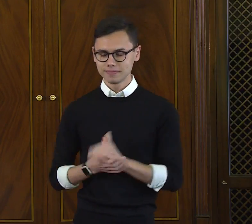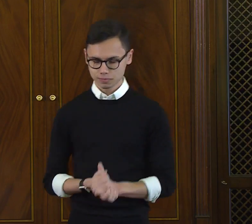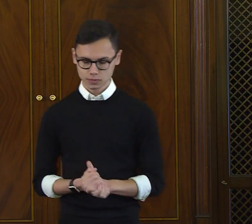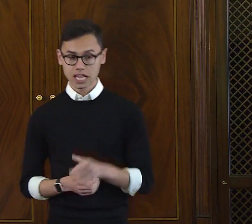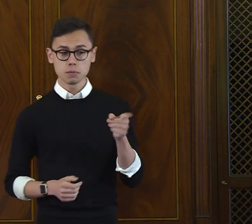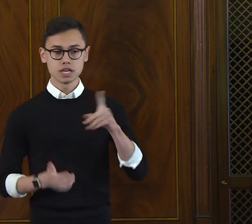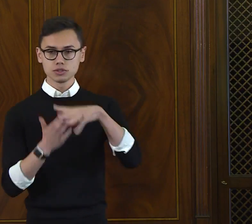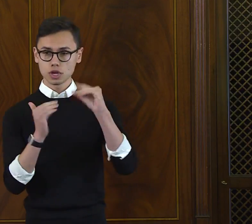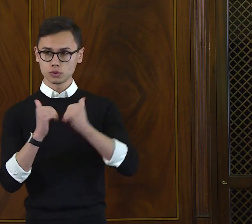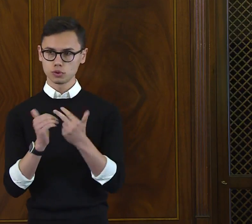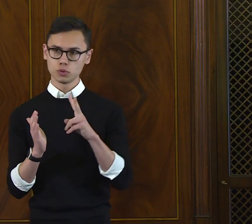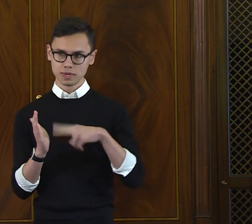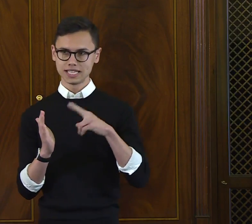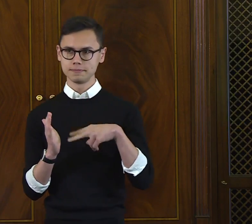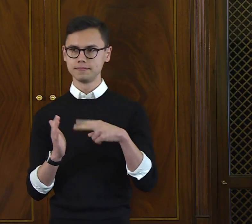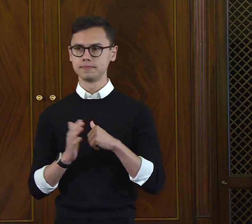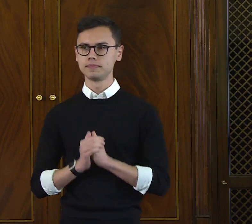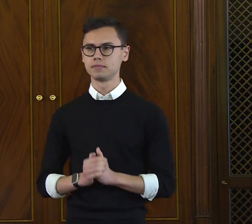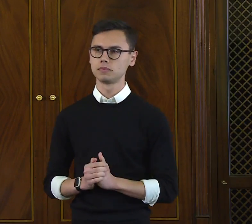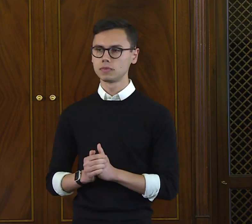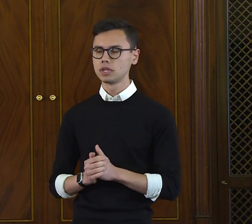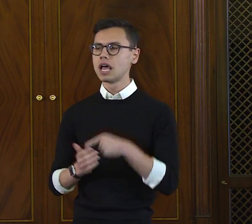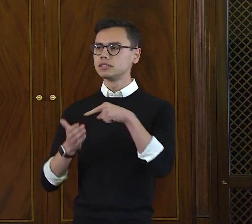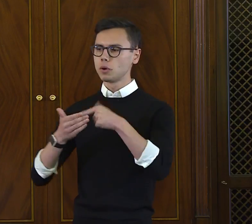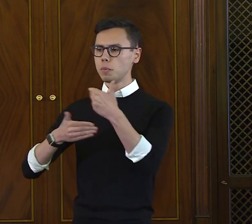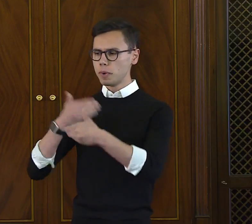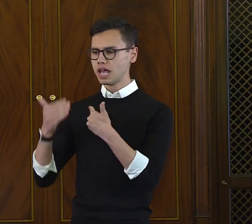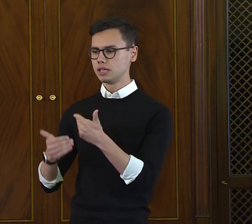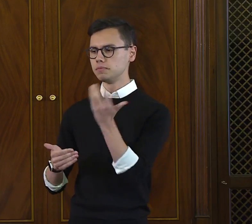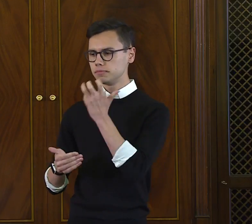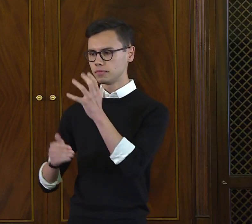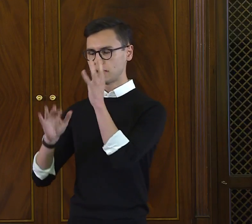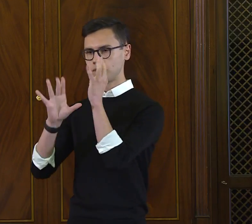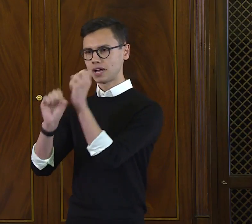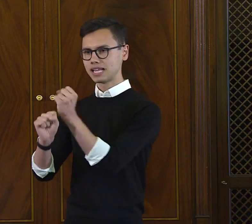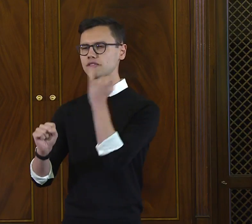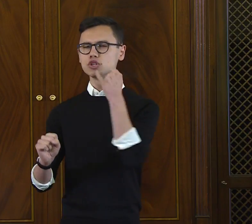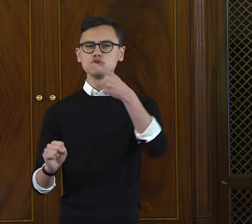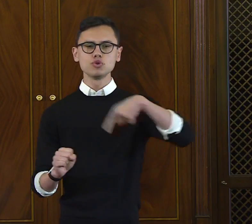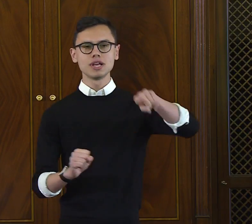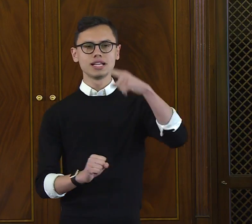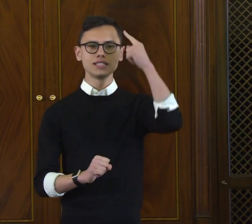I was right there in my teacher's office when I learned how to read.